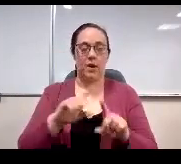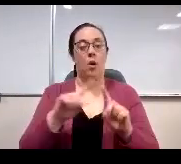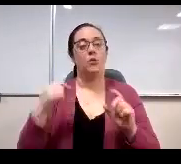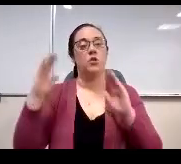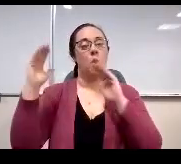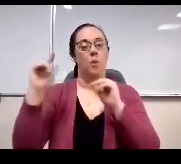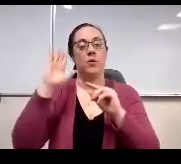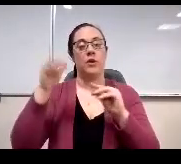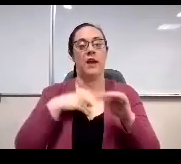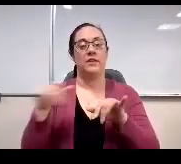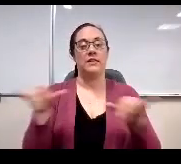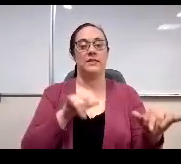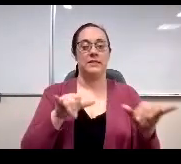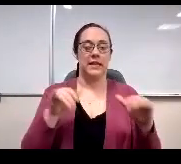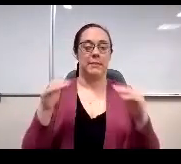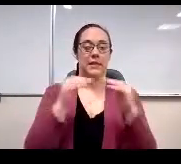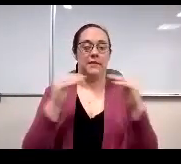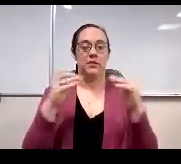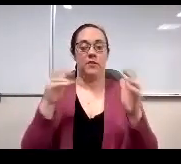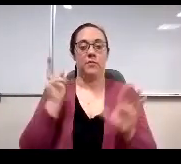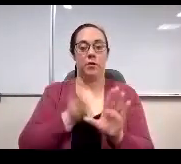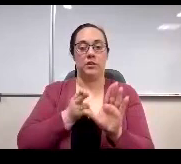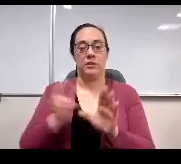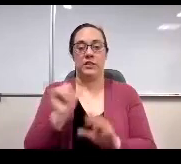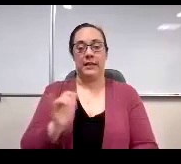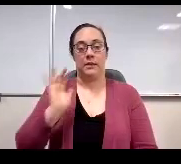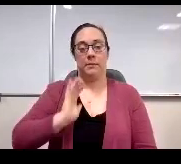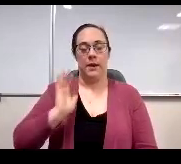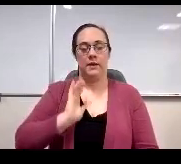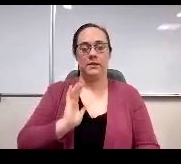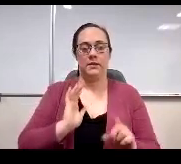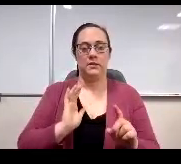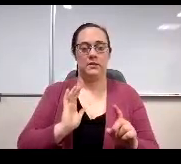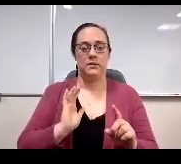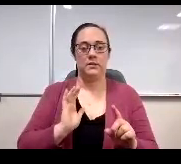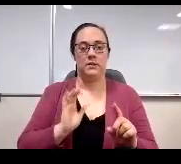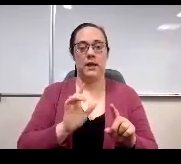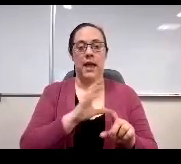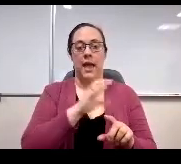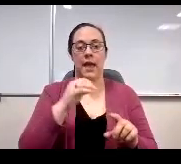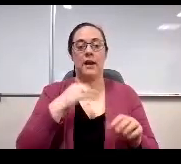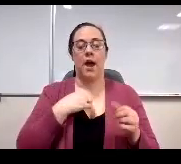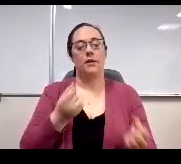that we've seen in the past. I do have empathy and totally understand why the rate the participation